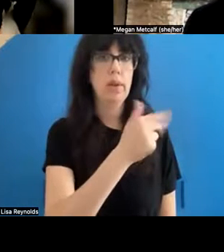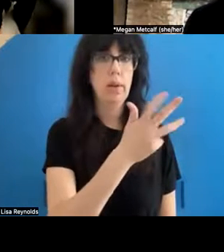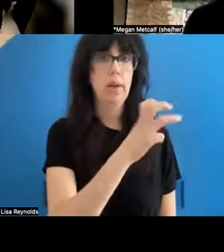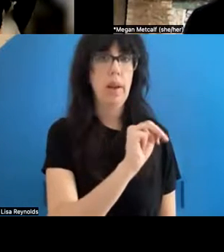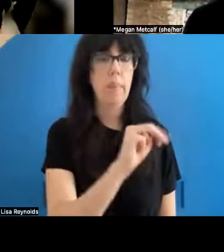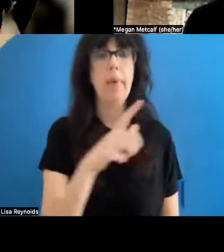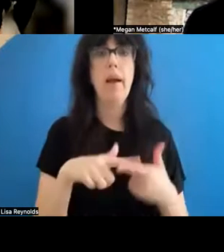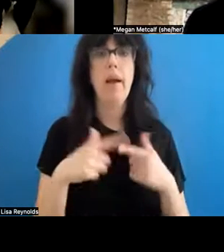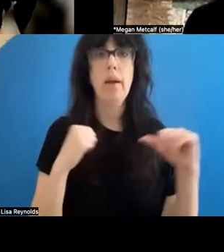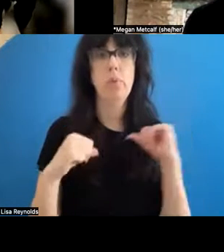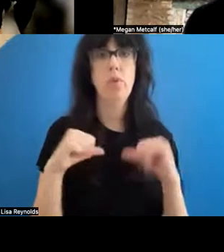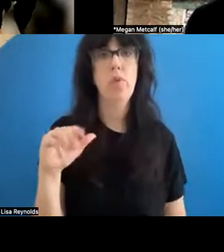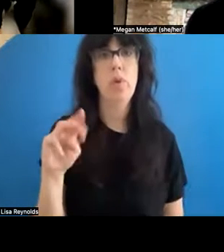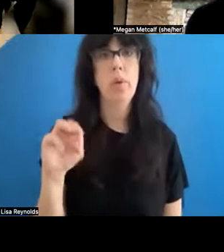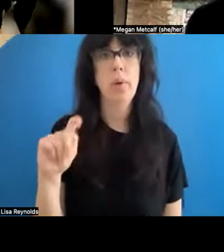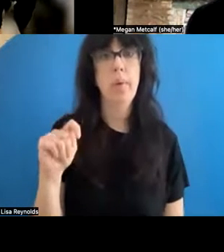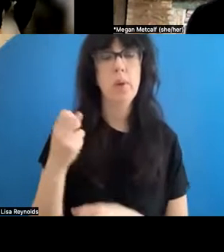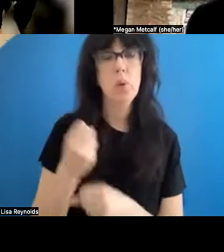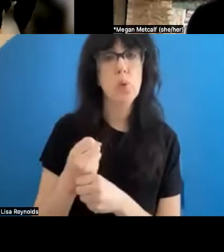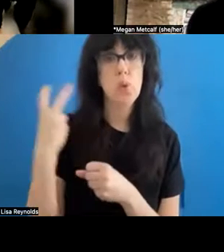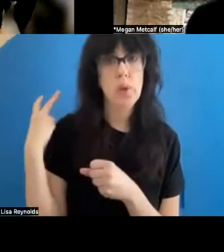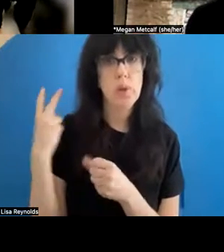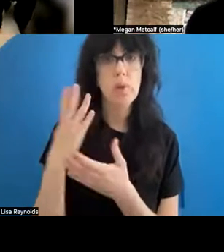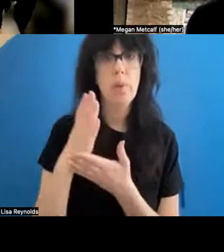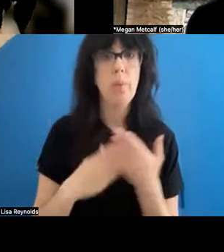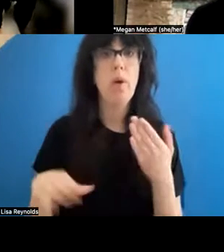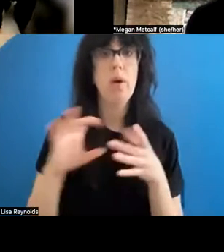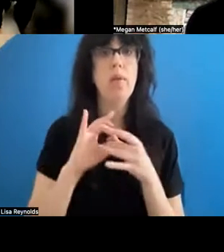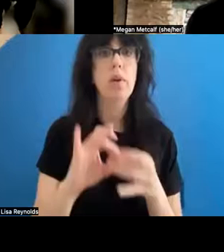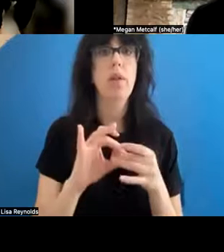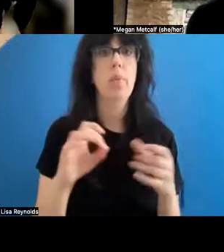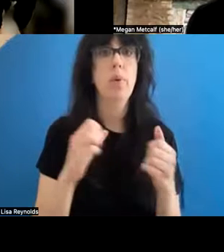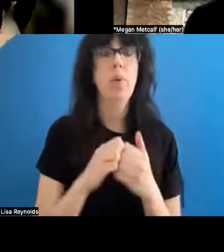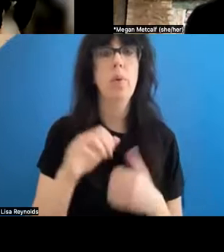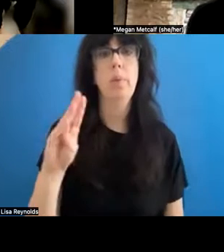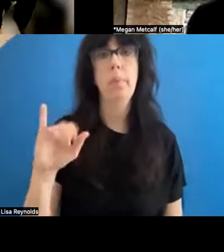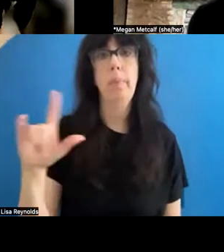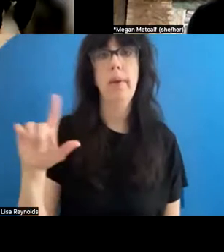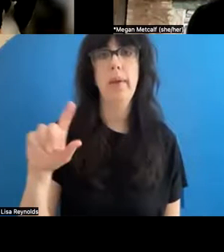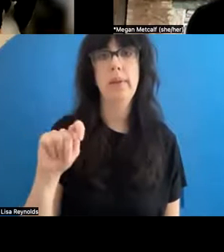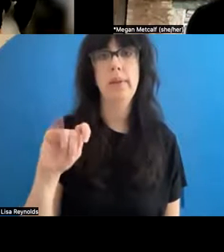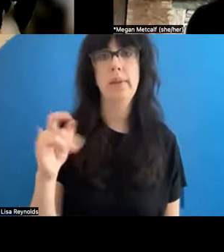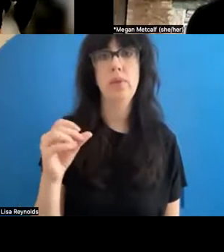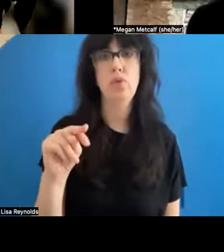actually performed at the Met two years ago as part of a clab wags with